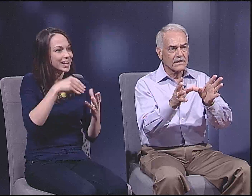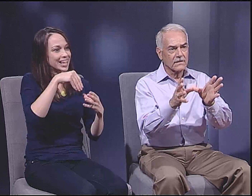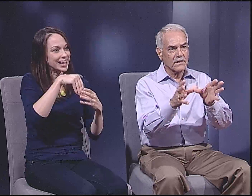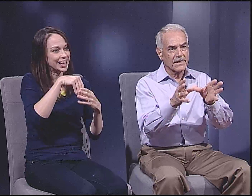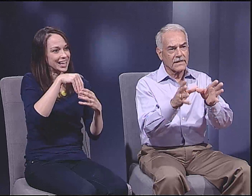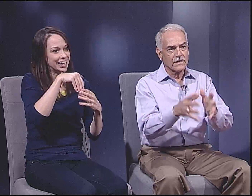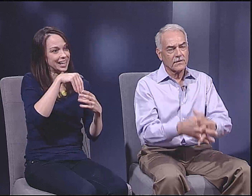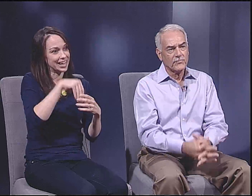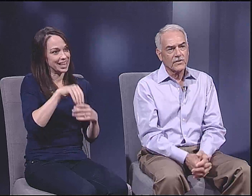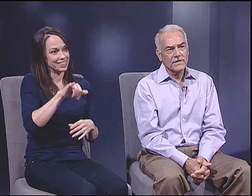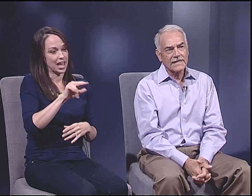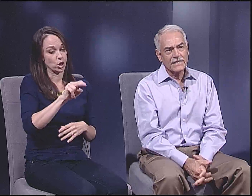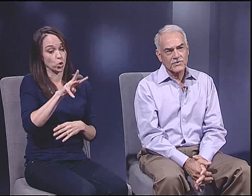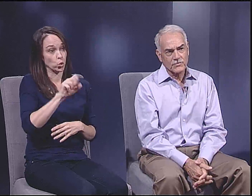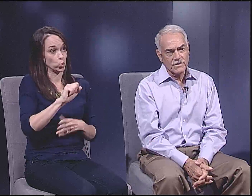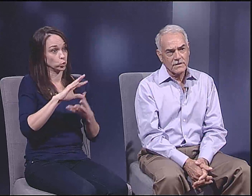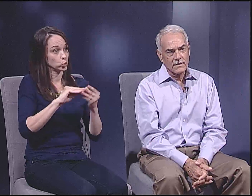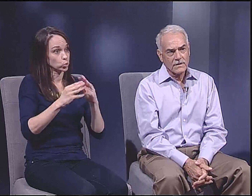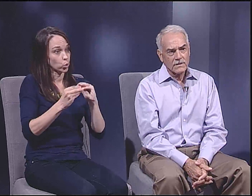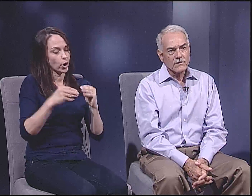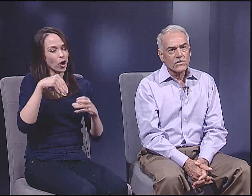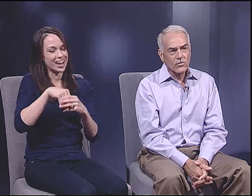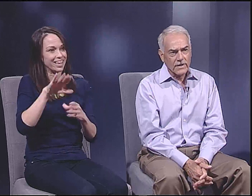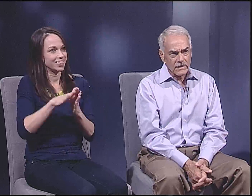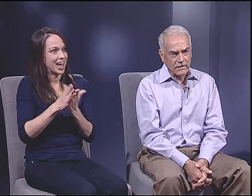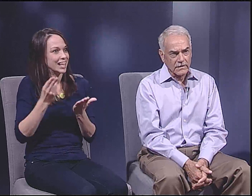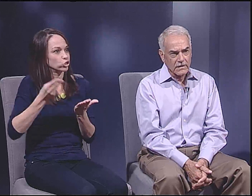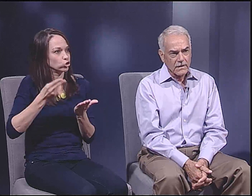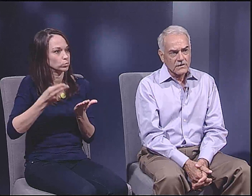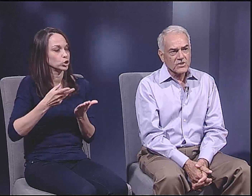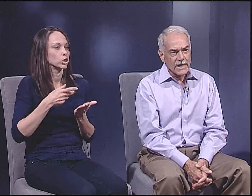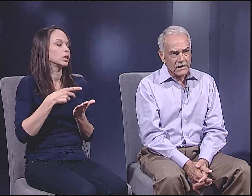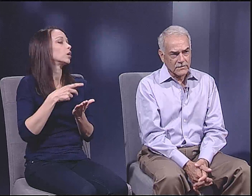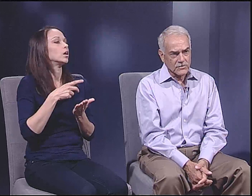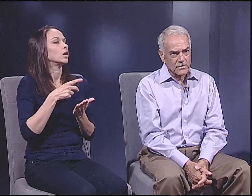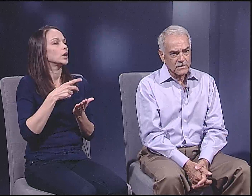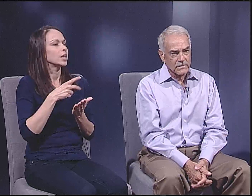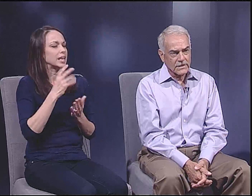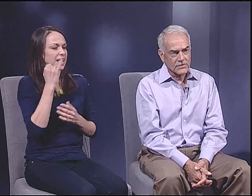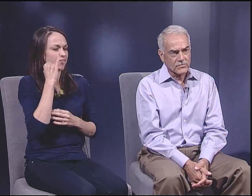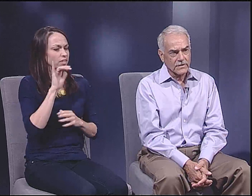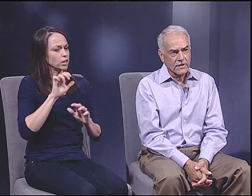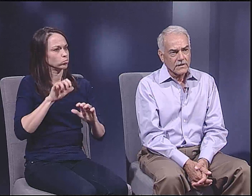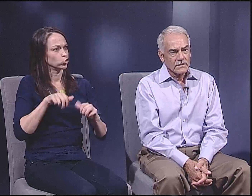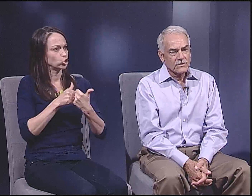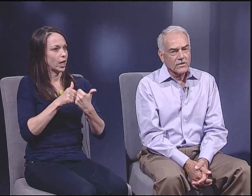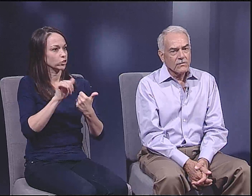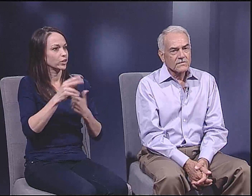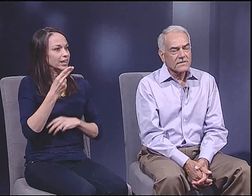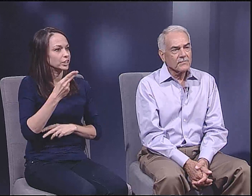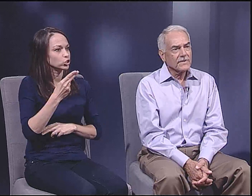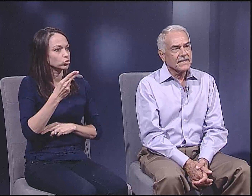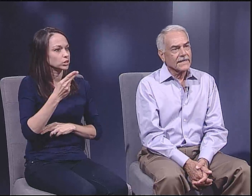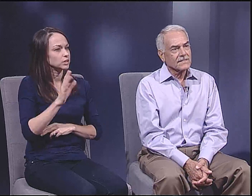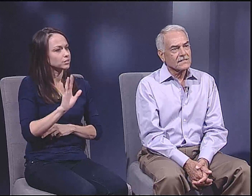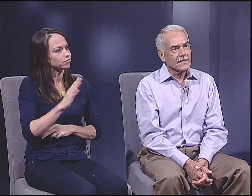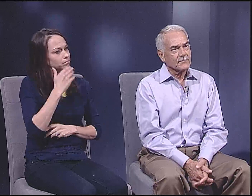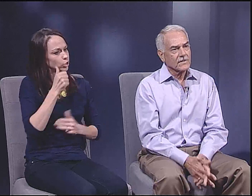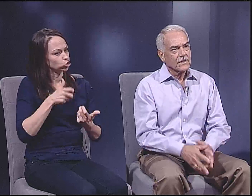in the news, or the truth in a book in history, critically challenge the history.